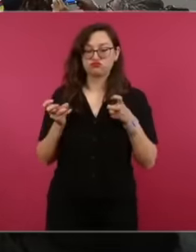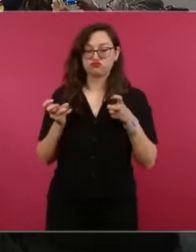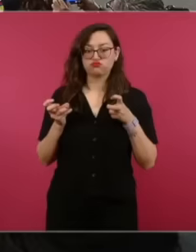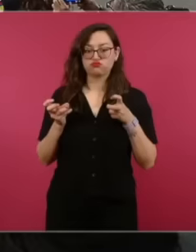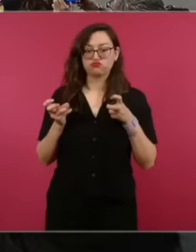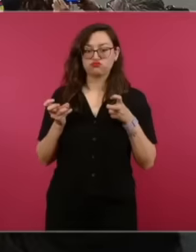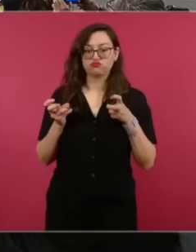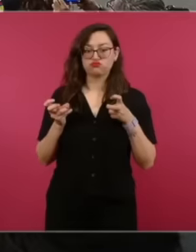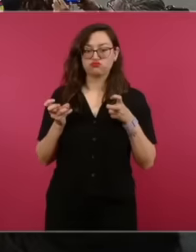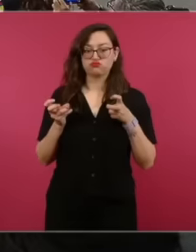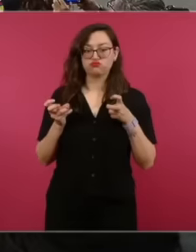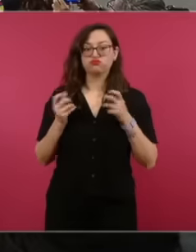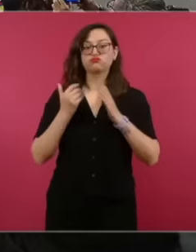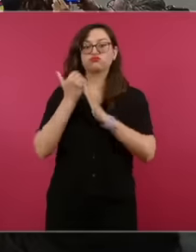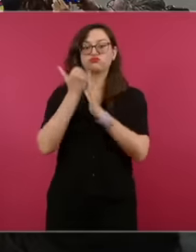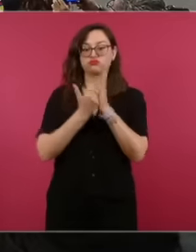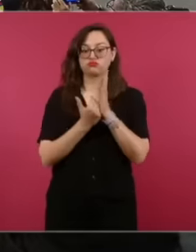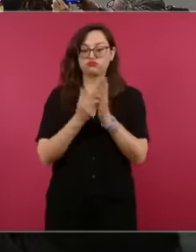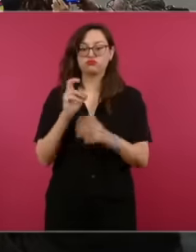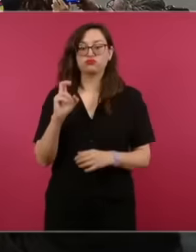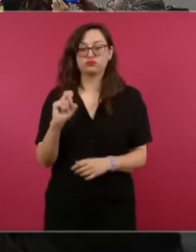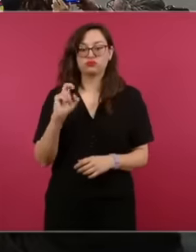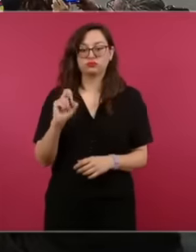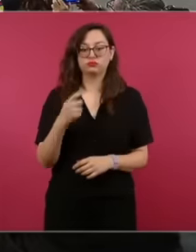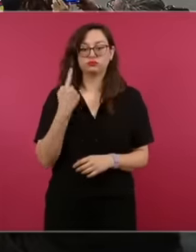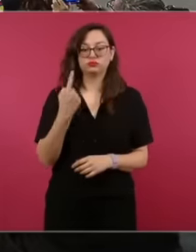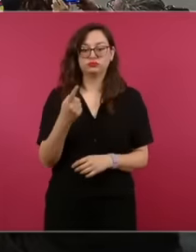here we have a decrease of 31.2